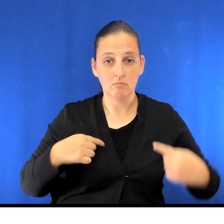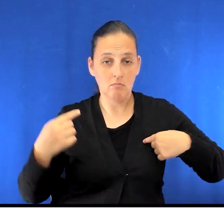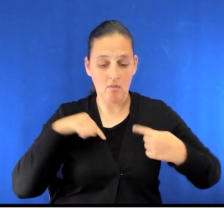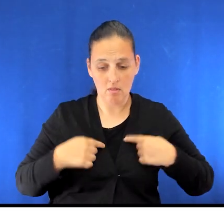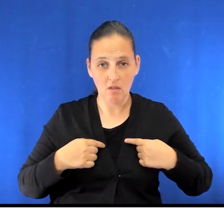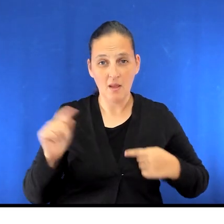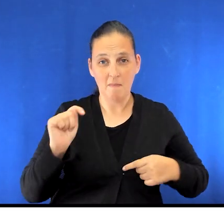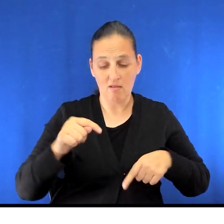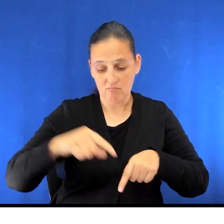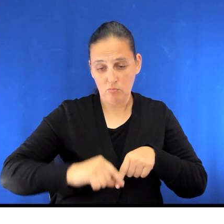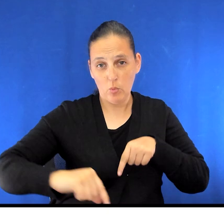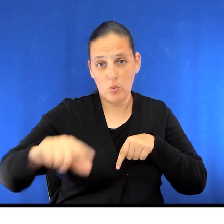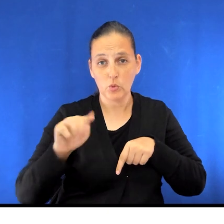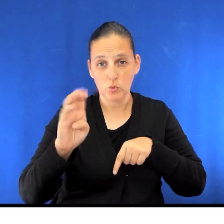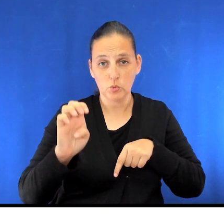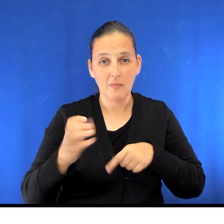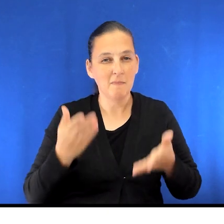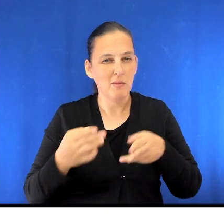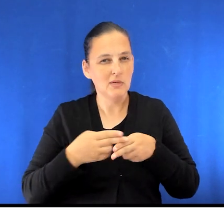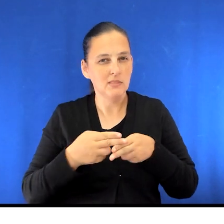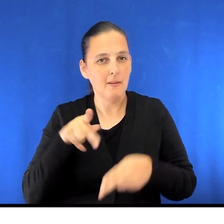You may also have temporary pacemaker wires in place.